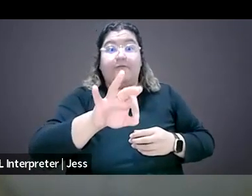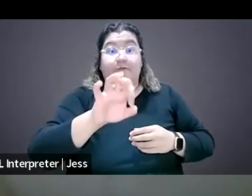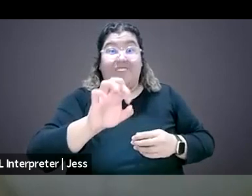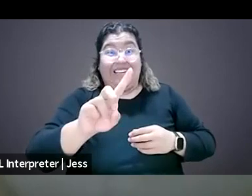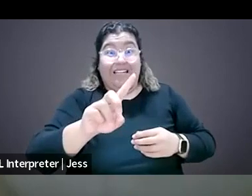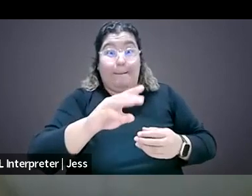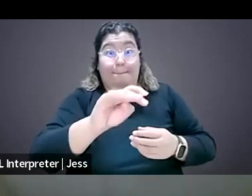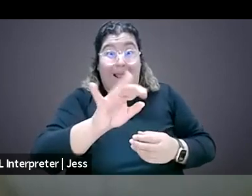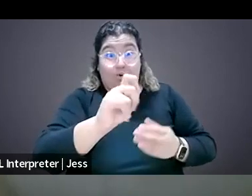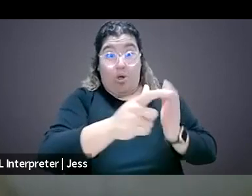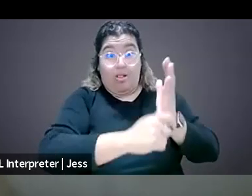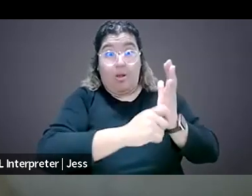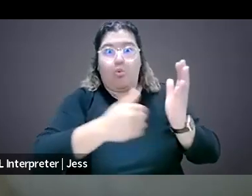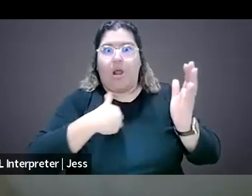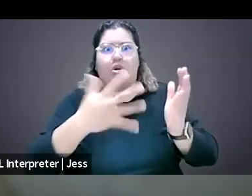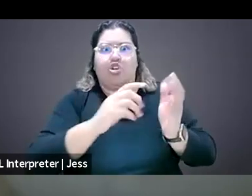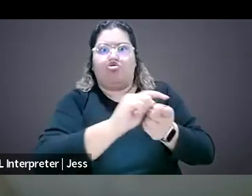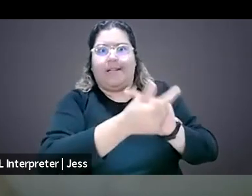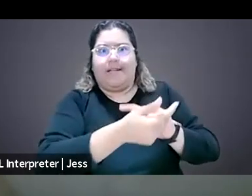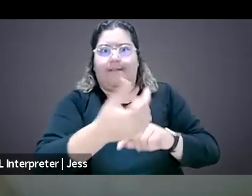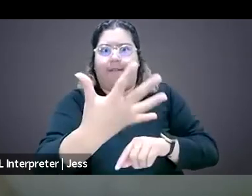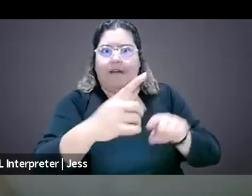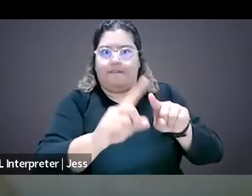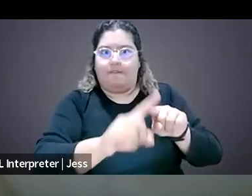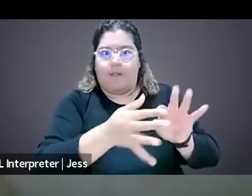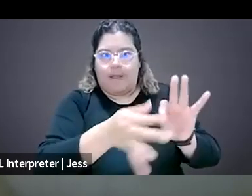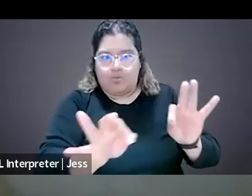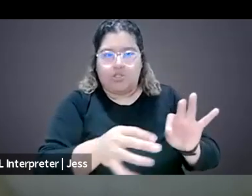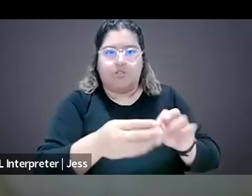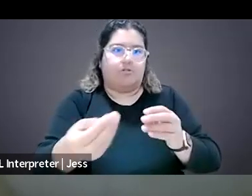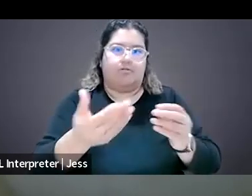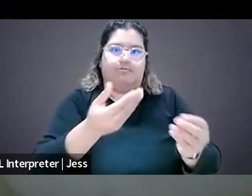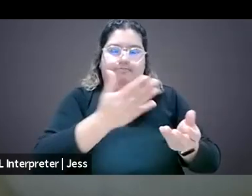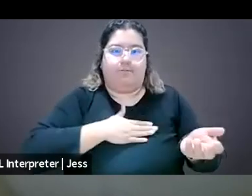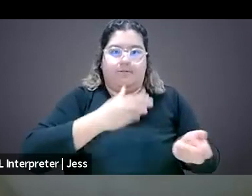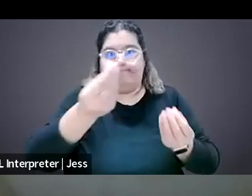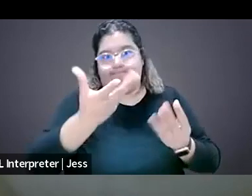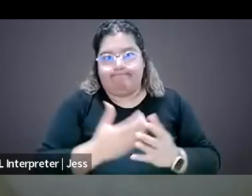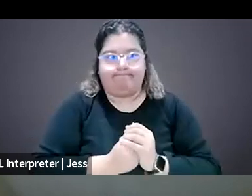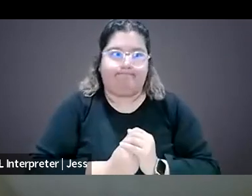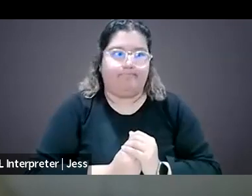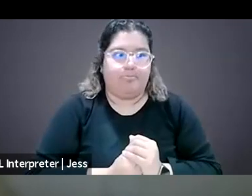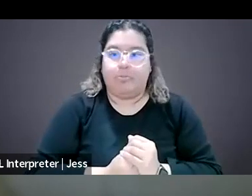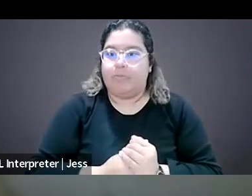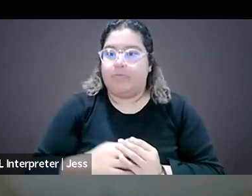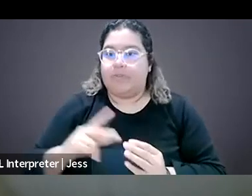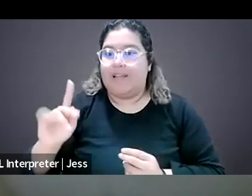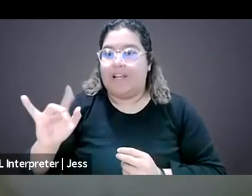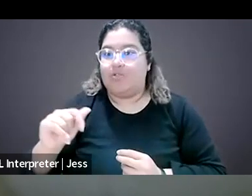This is Kendra. Amazing, thank you so much to our panelists for talking, sharing their expertise, their stories, their knowledge.